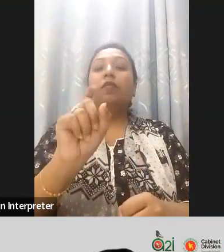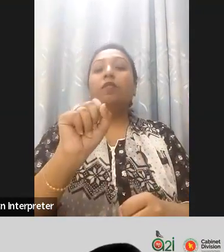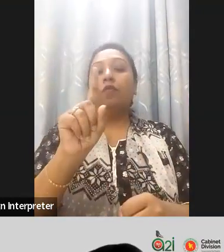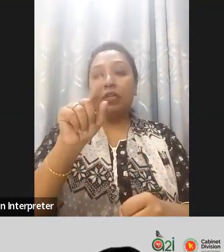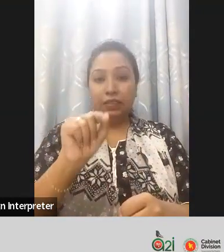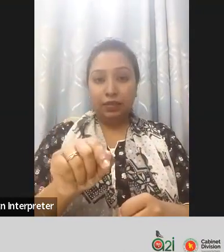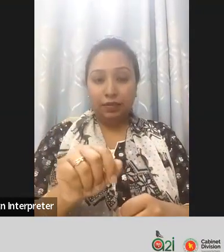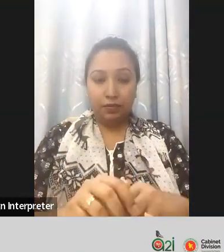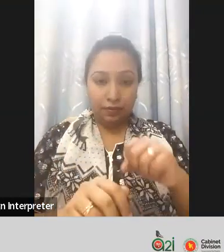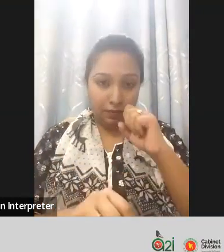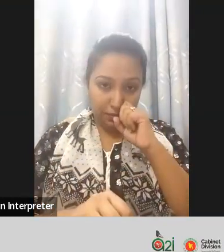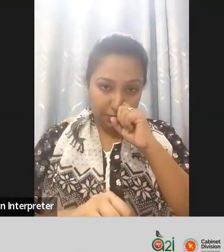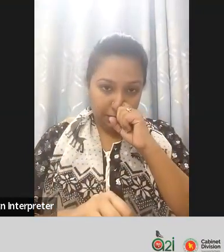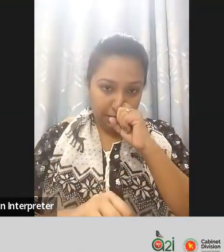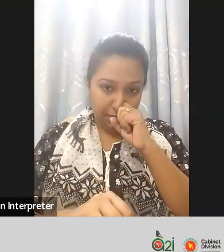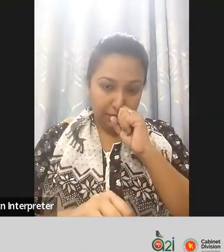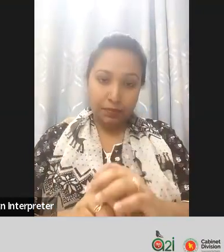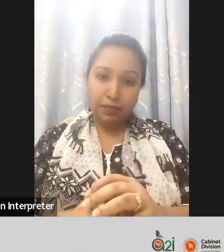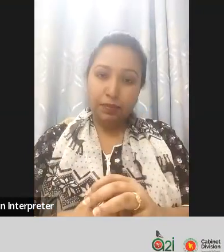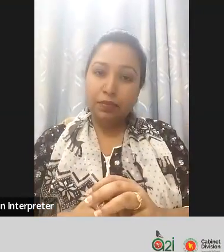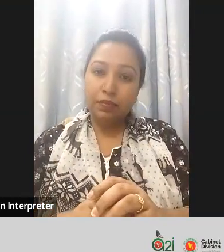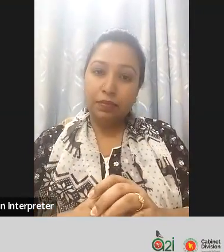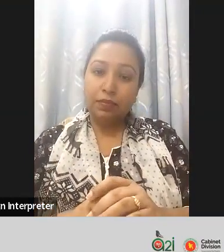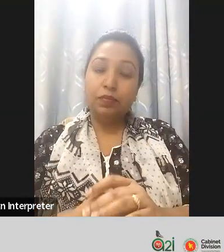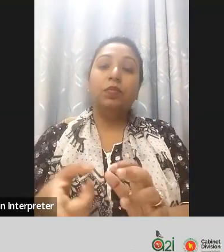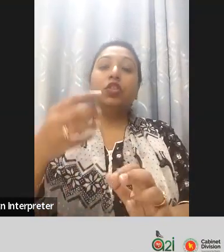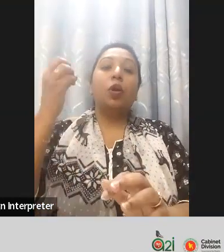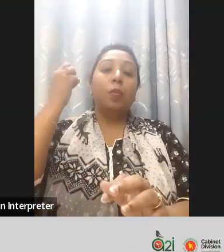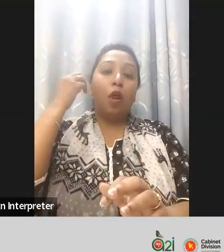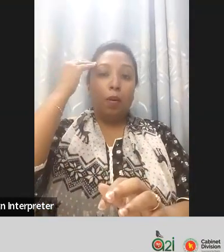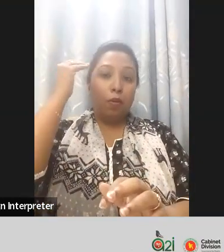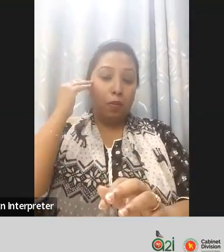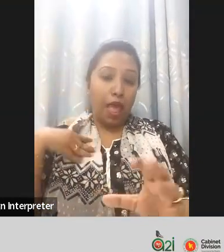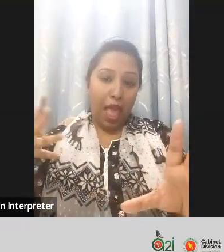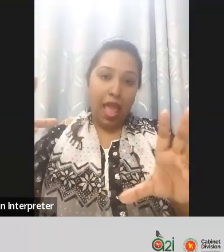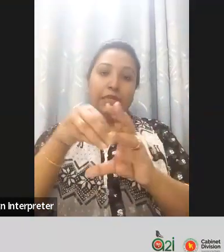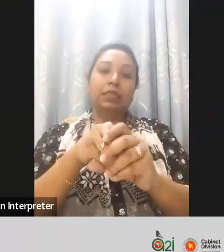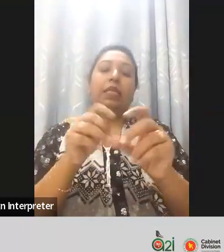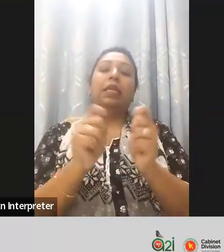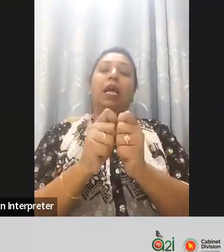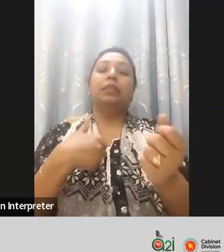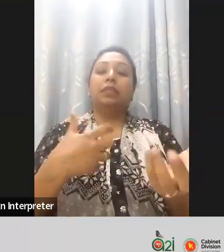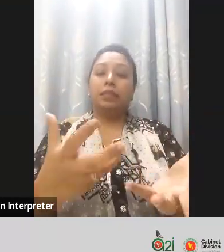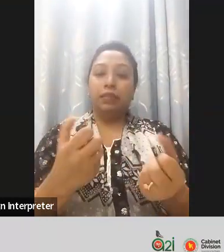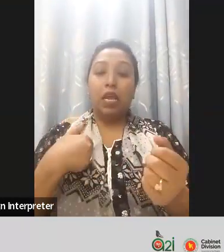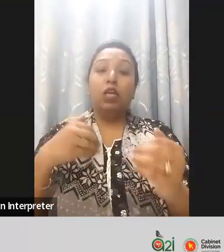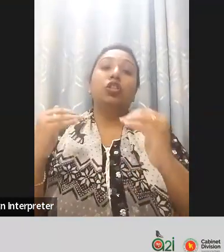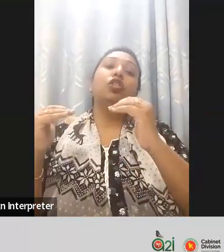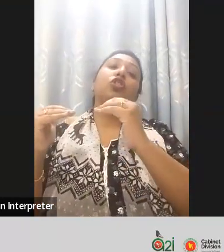the focus really is on inclusiveness inclusion. We're calling it Equality Center for inclusive